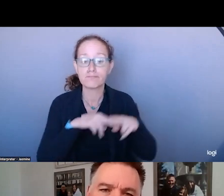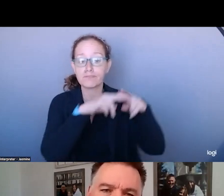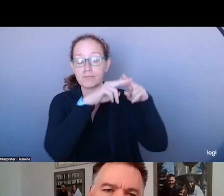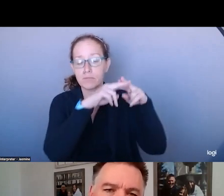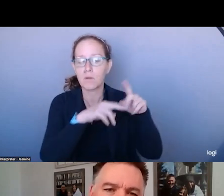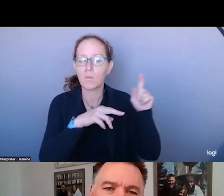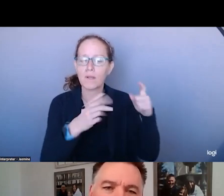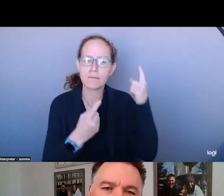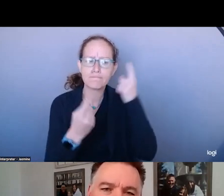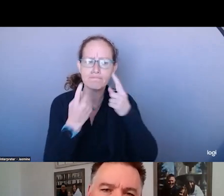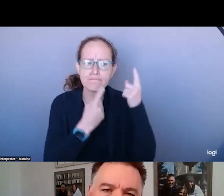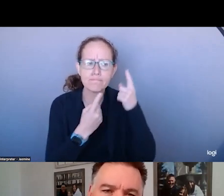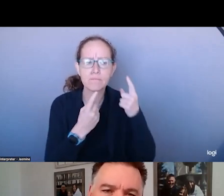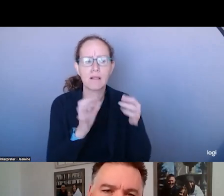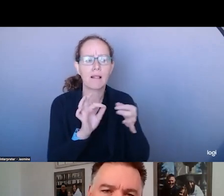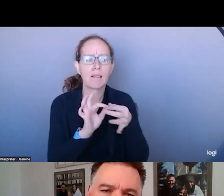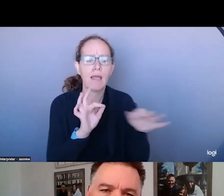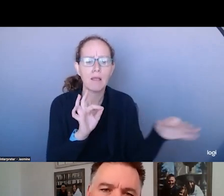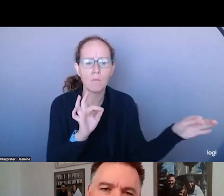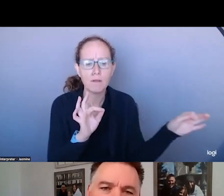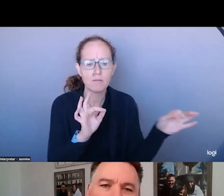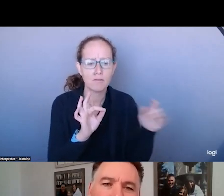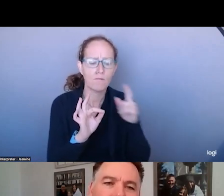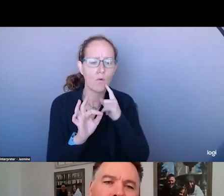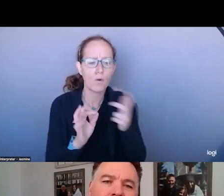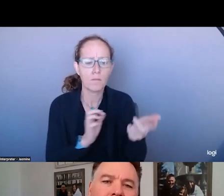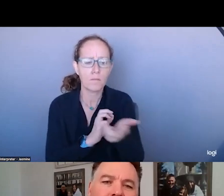FOR THE MOBILE AND CRISIS RECEIVING CENTERS. WHEN YOU START